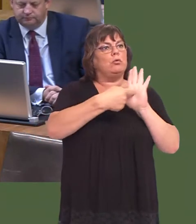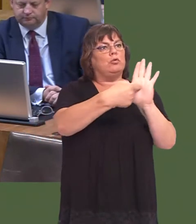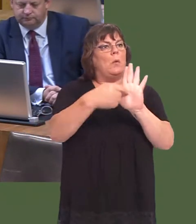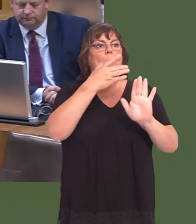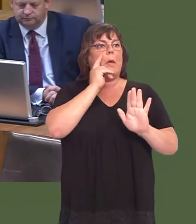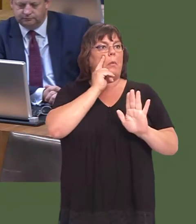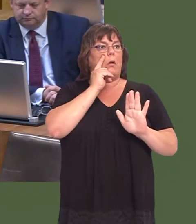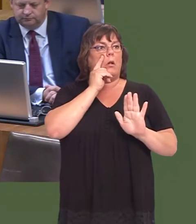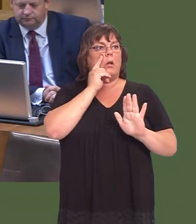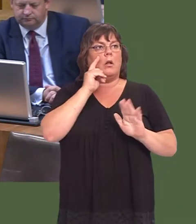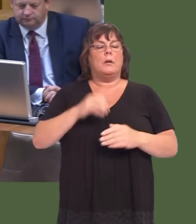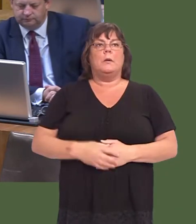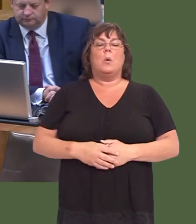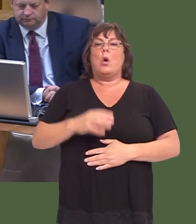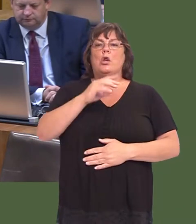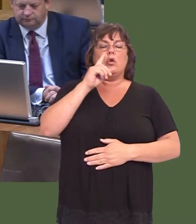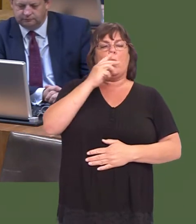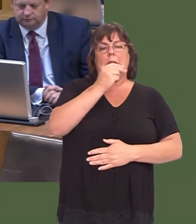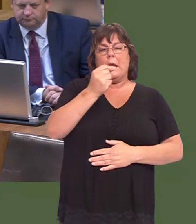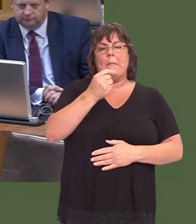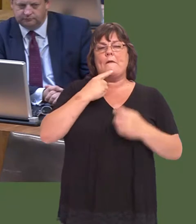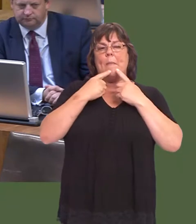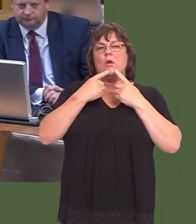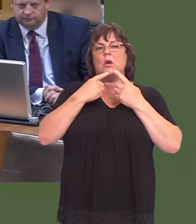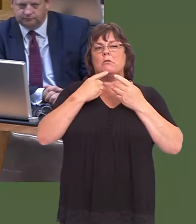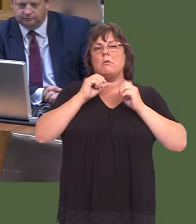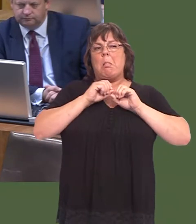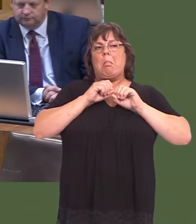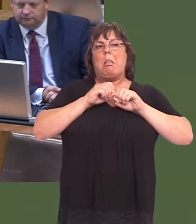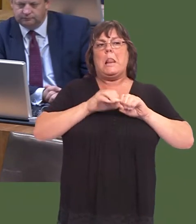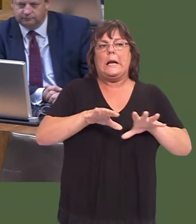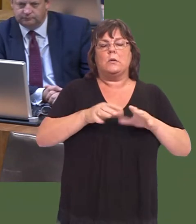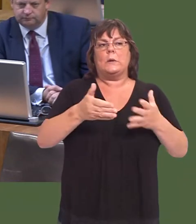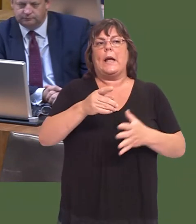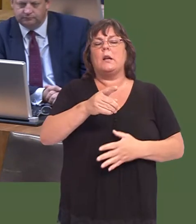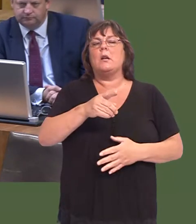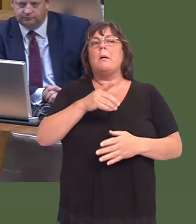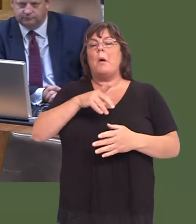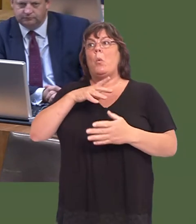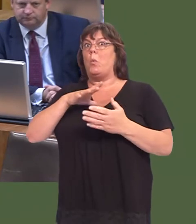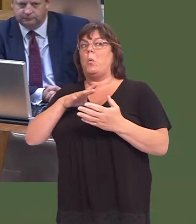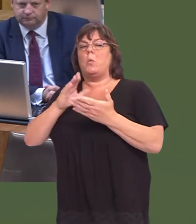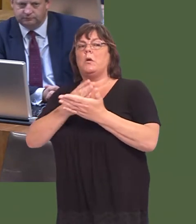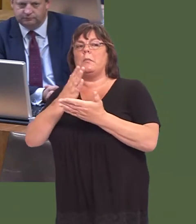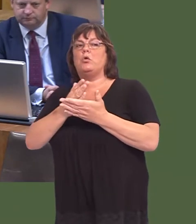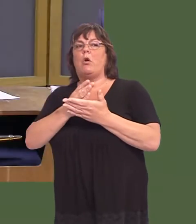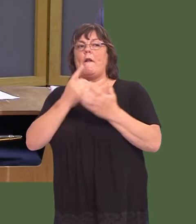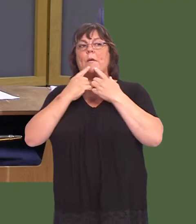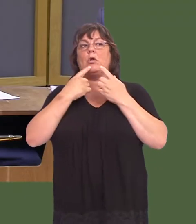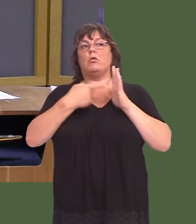We saw some emerging today in an unfortunate manner, but we want to make sure that the information is there for Members and for members of the public.